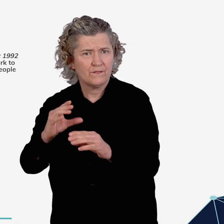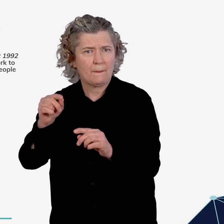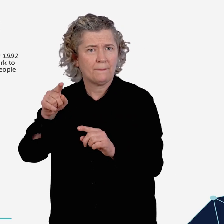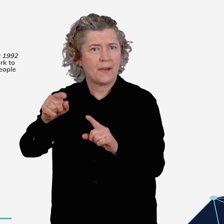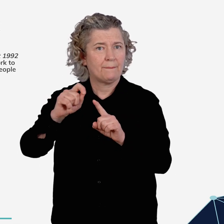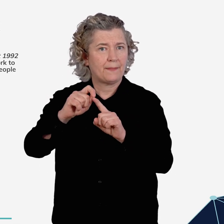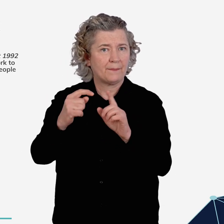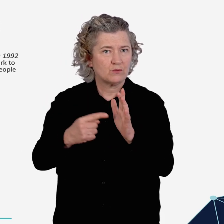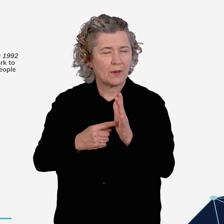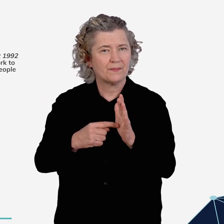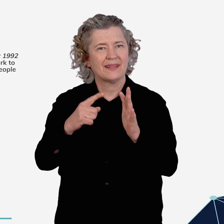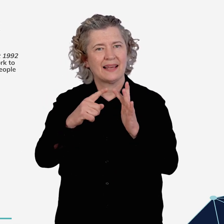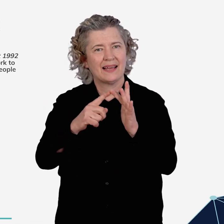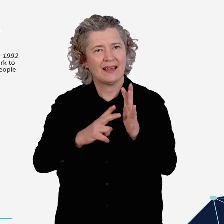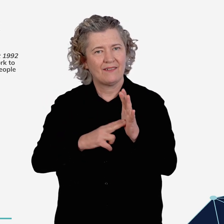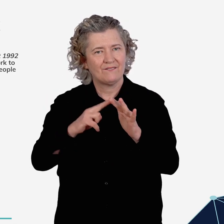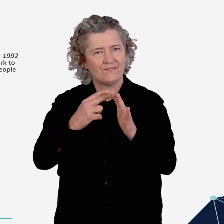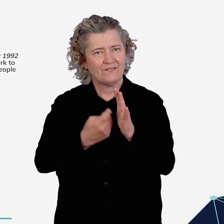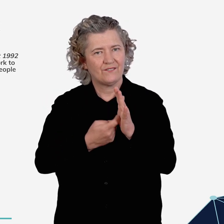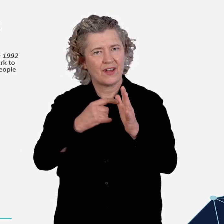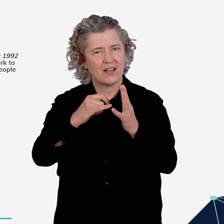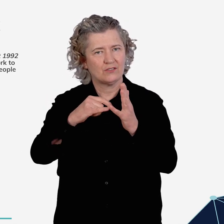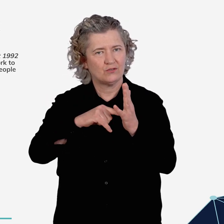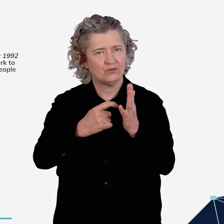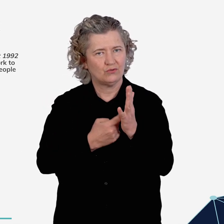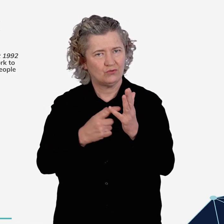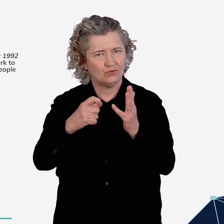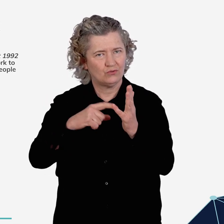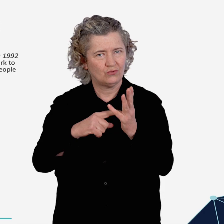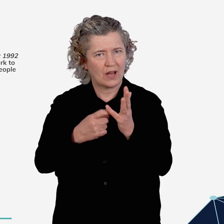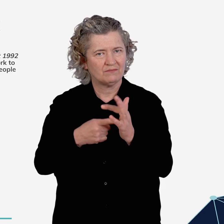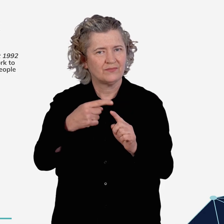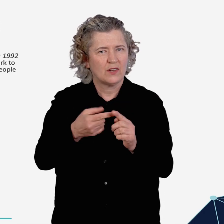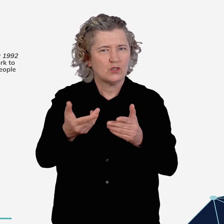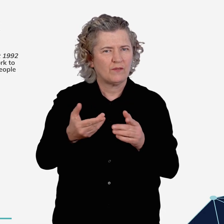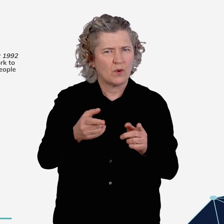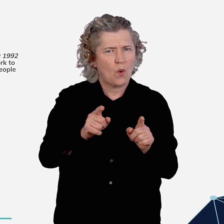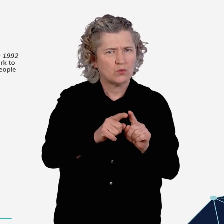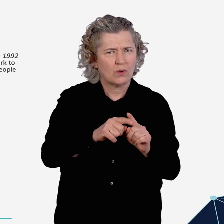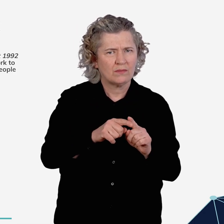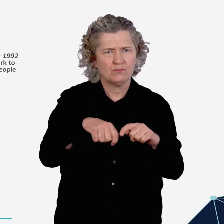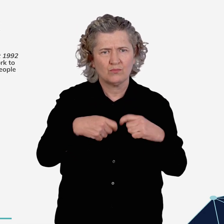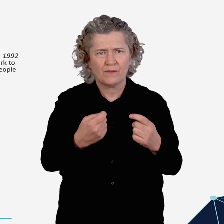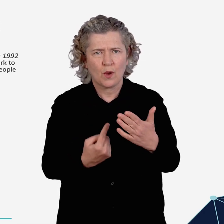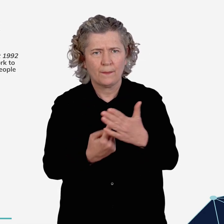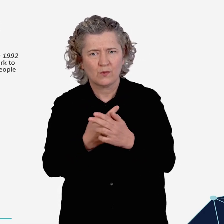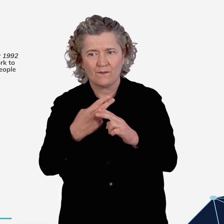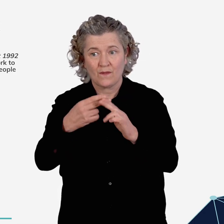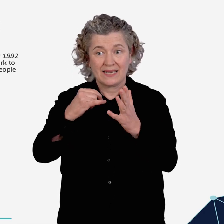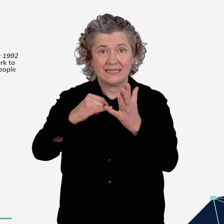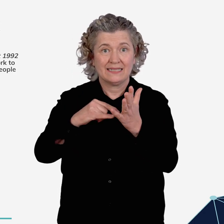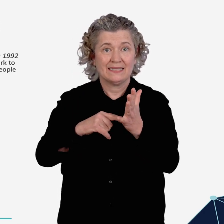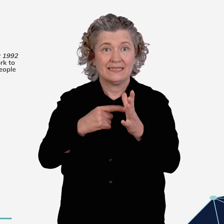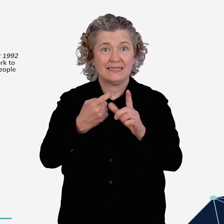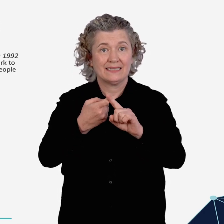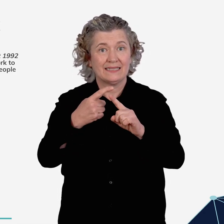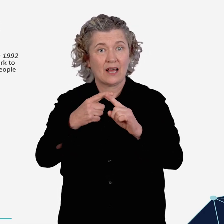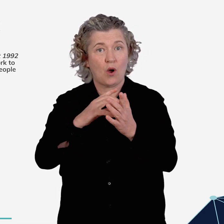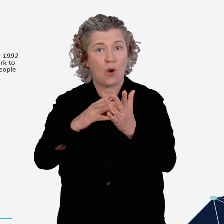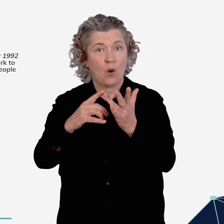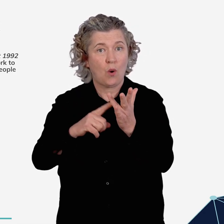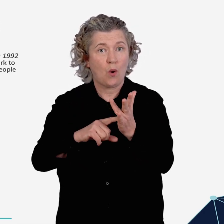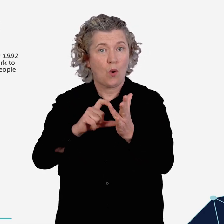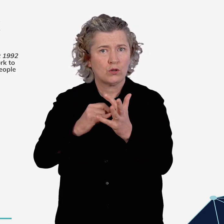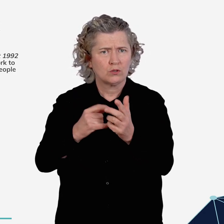from public transport infrastructure and services, and provides the opportunity for stakeholders